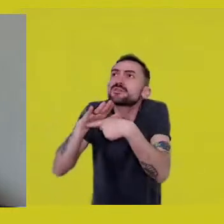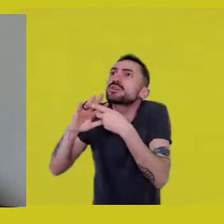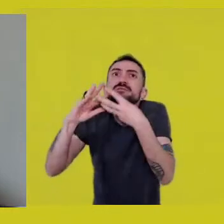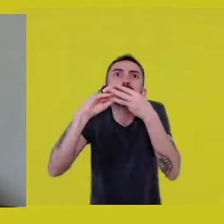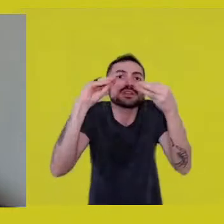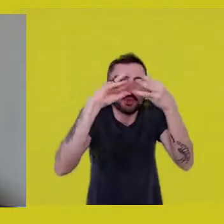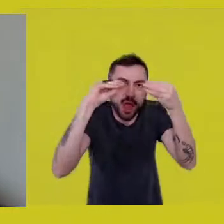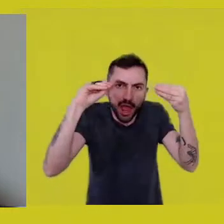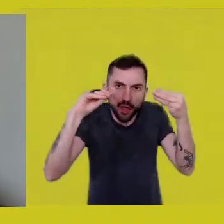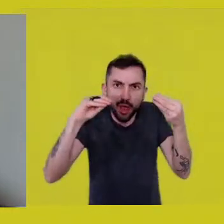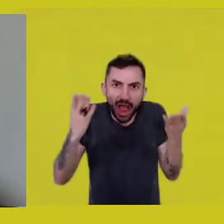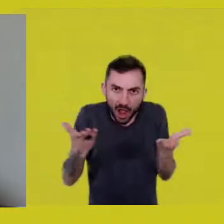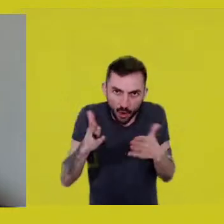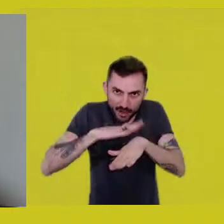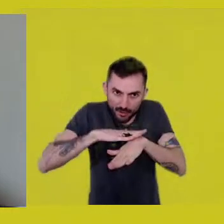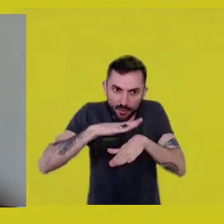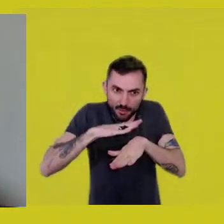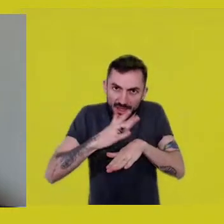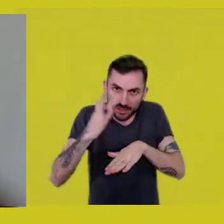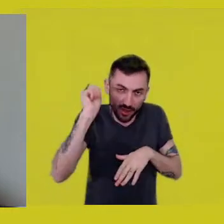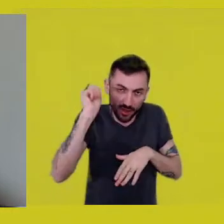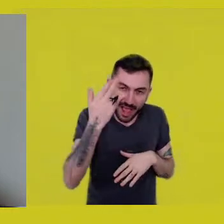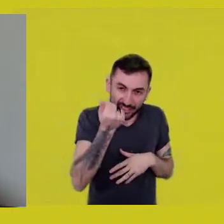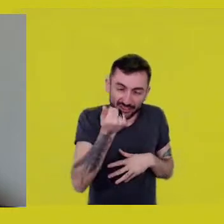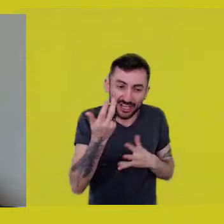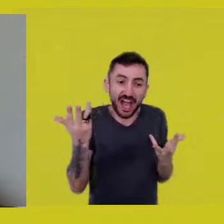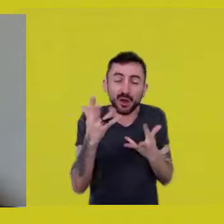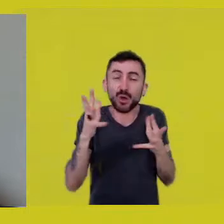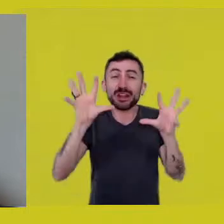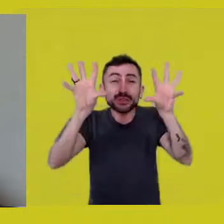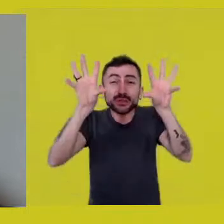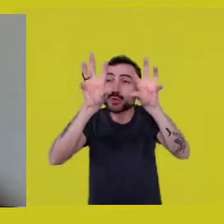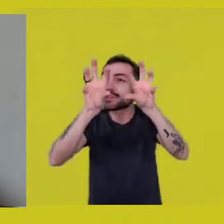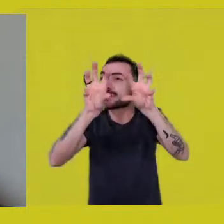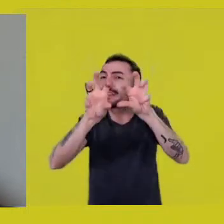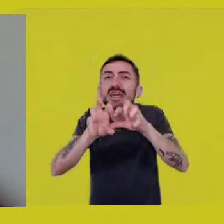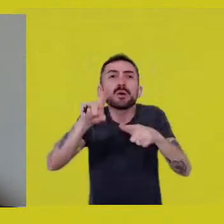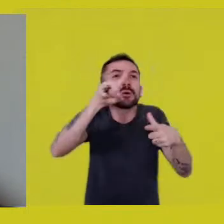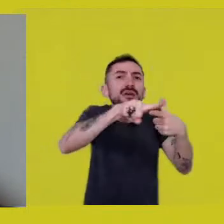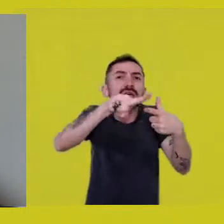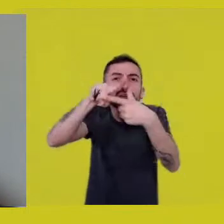Are these shadows we’re passing through now the keys